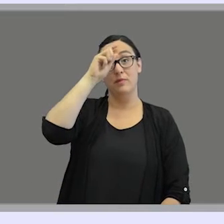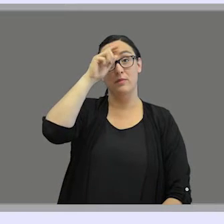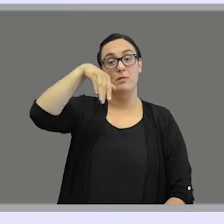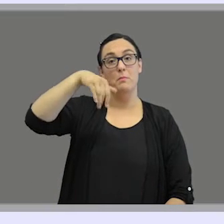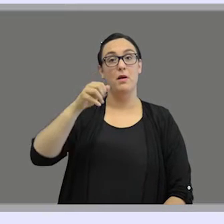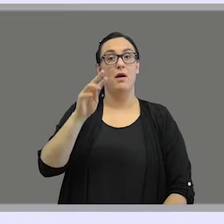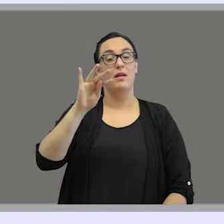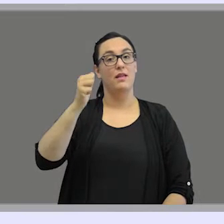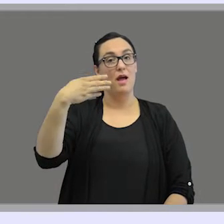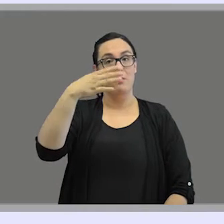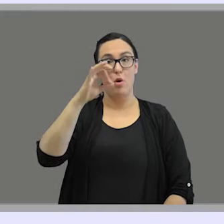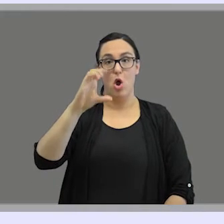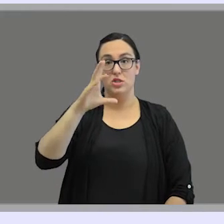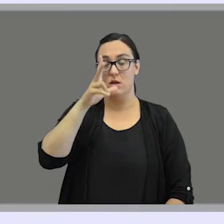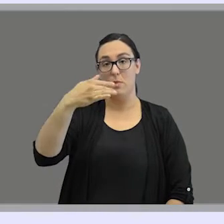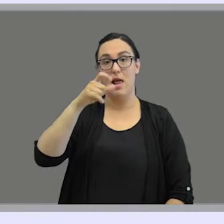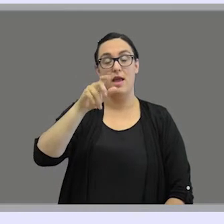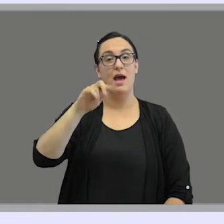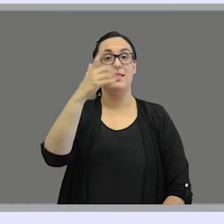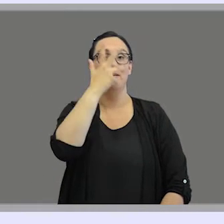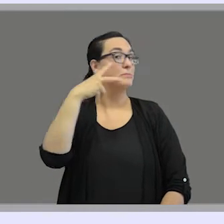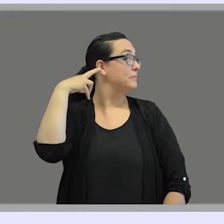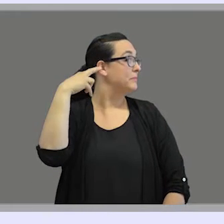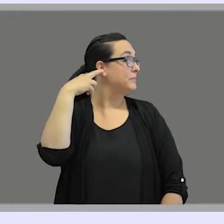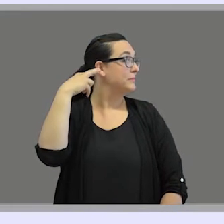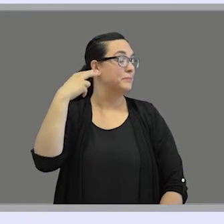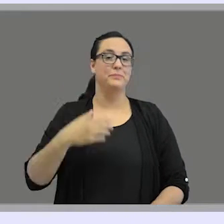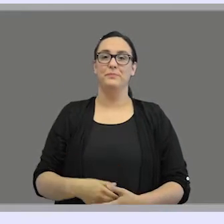My name is Marta Bosch Baliarda and this is my sign name.